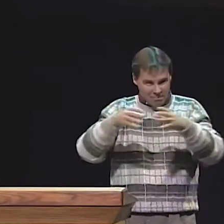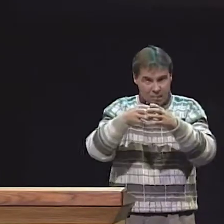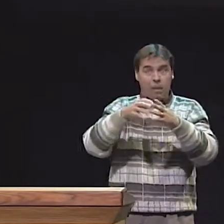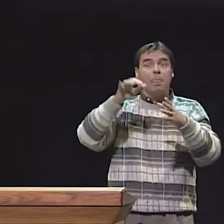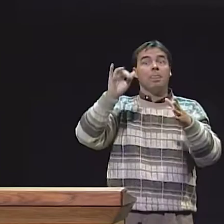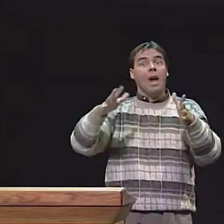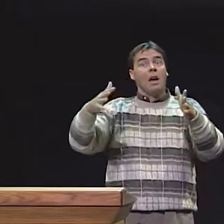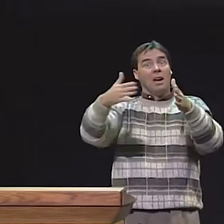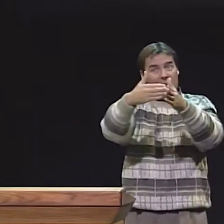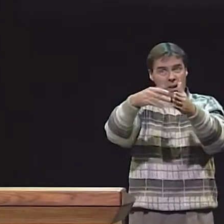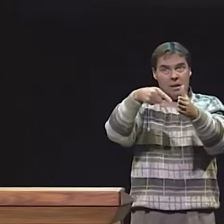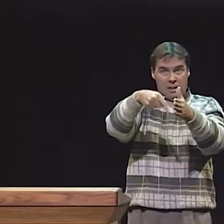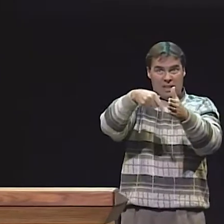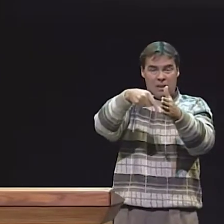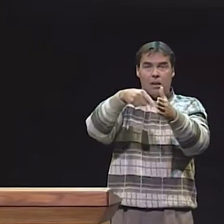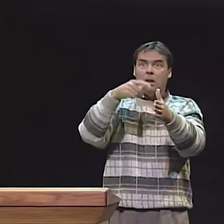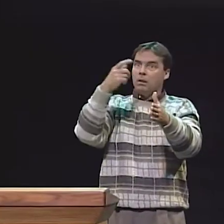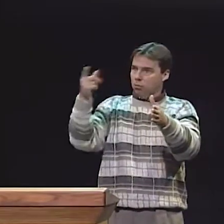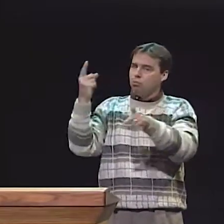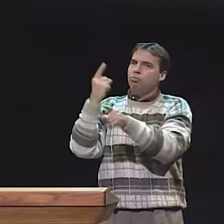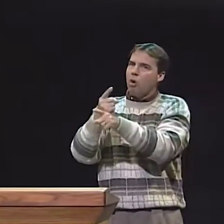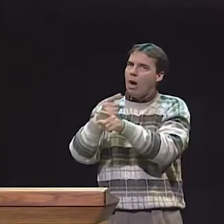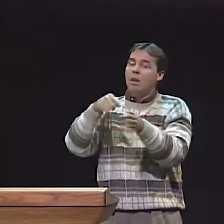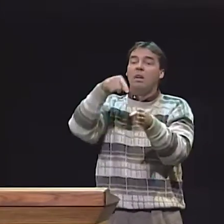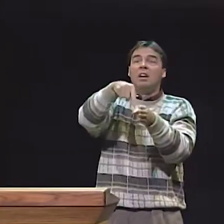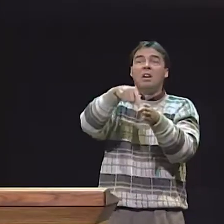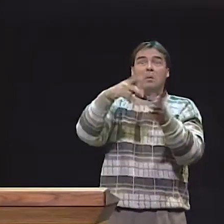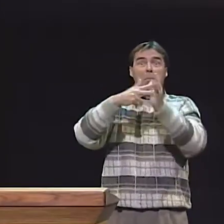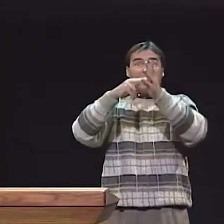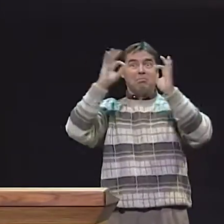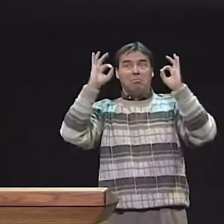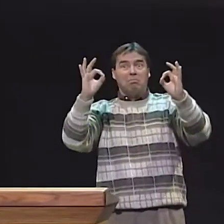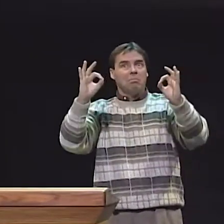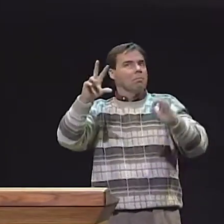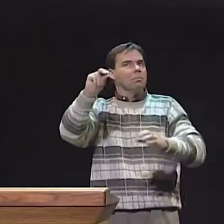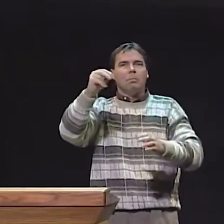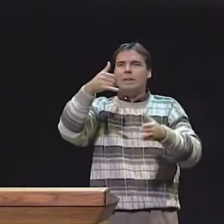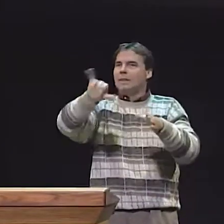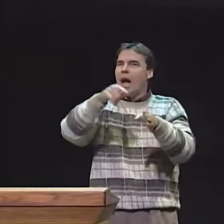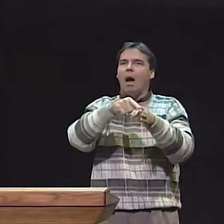AND THE IDEA IS TO GET THEM ALL TO 100%. THAT IS THE GOAL, TO GET THEM ALL TO THE SAME LANGUAGE LEVEL.